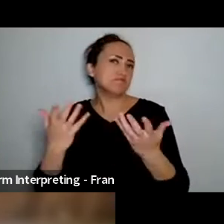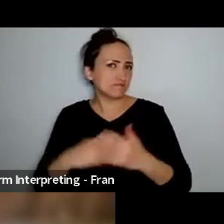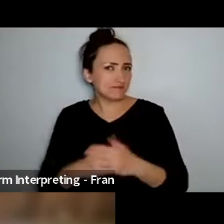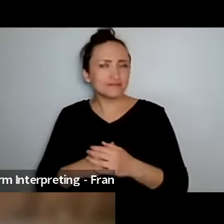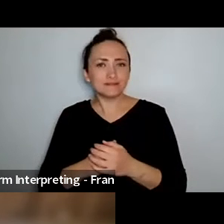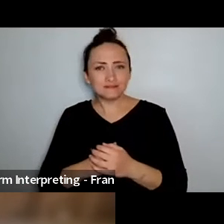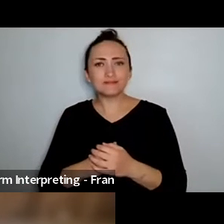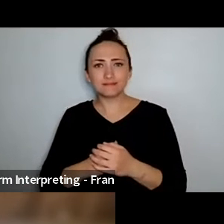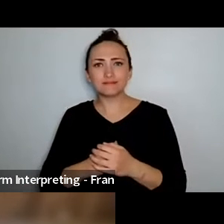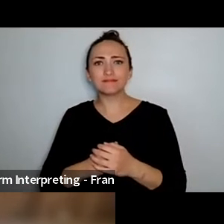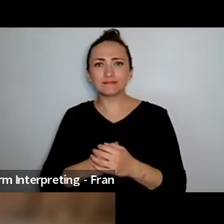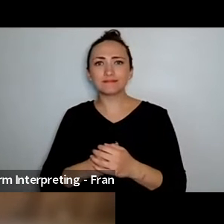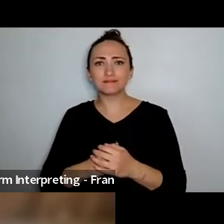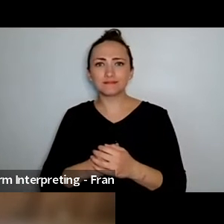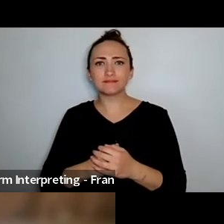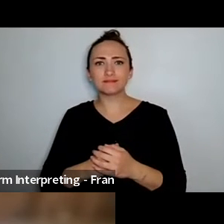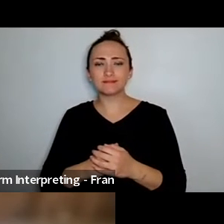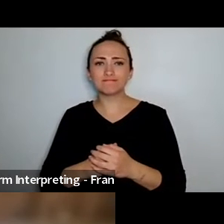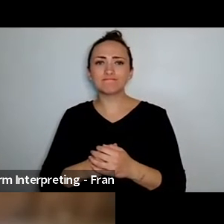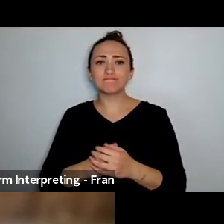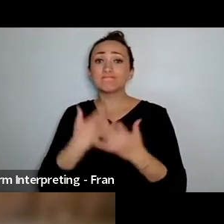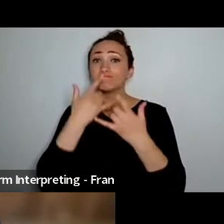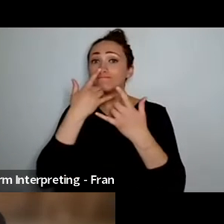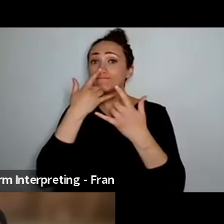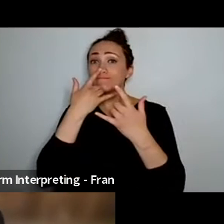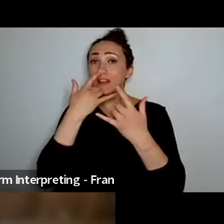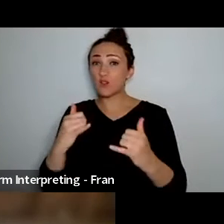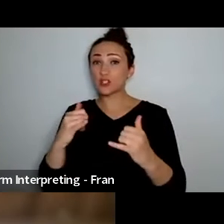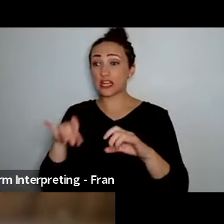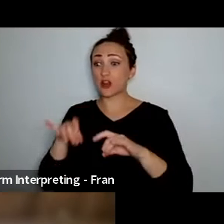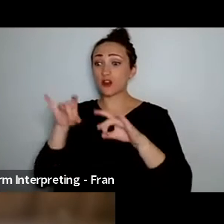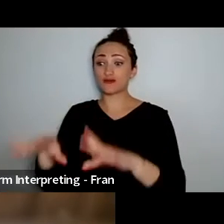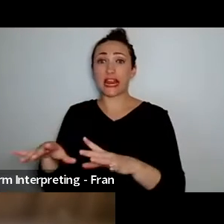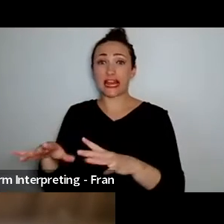there wasn't unfortunately a lot of opportunities in Australia at the time uh